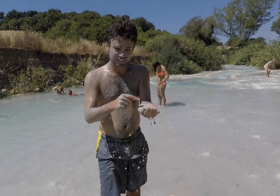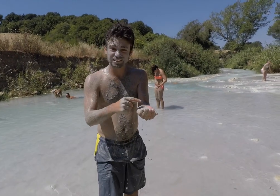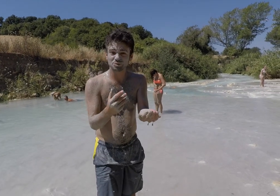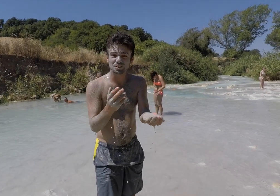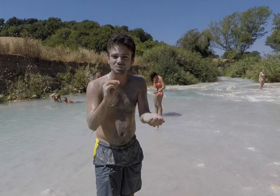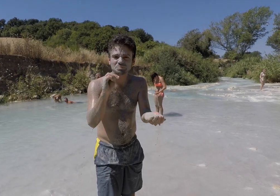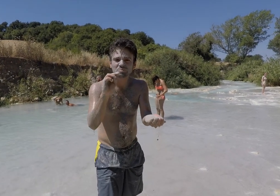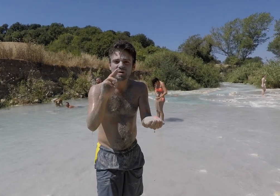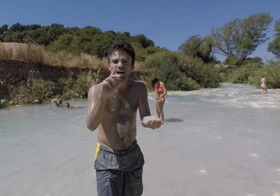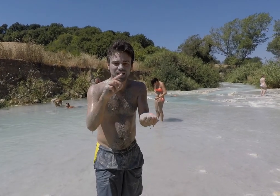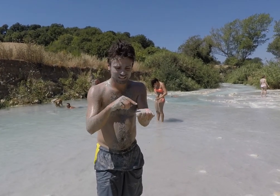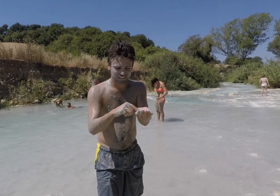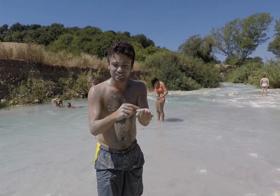It's a mud.